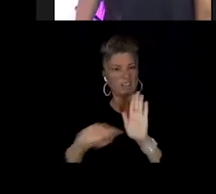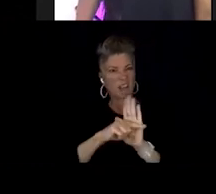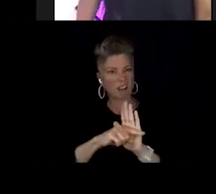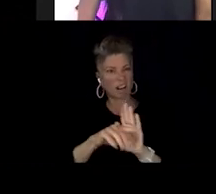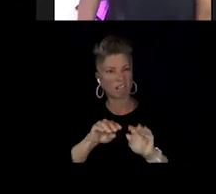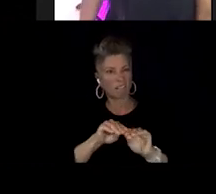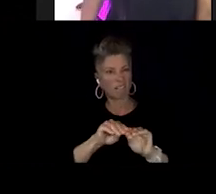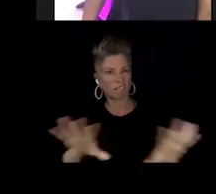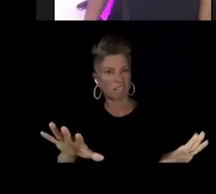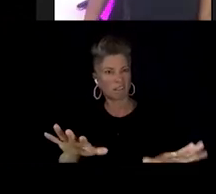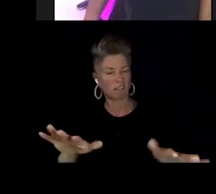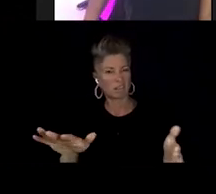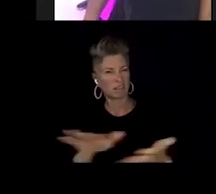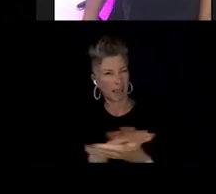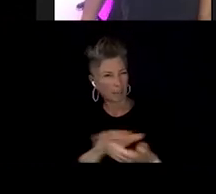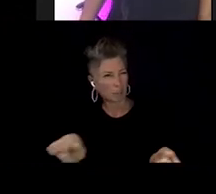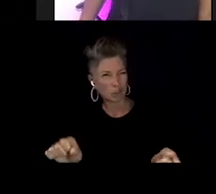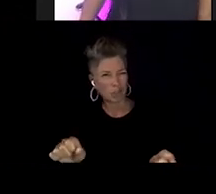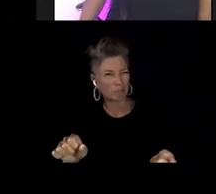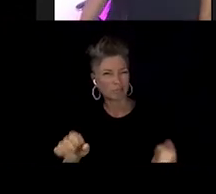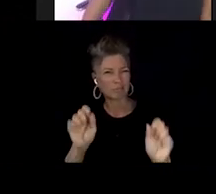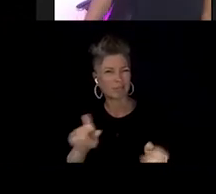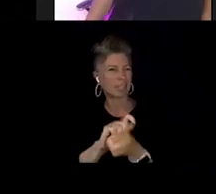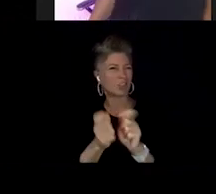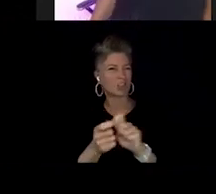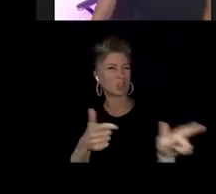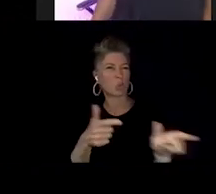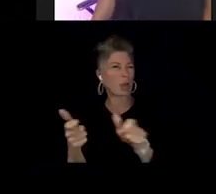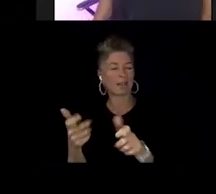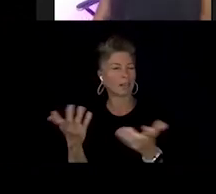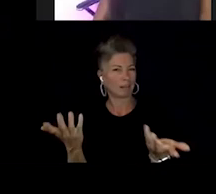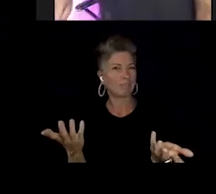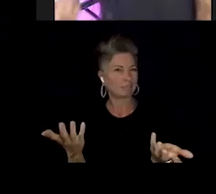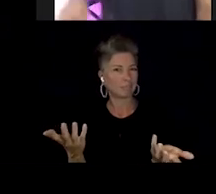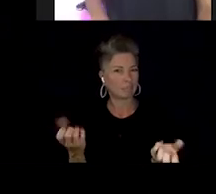So I can say that representation needs to be very very careful.